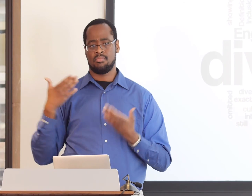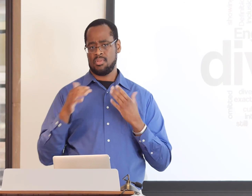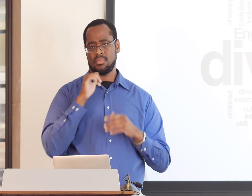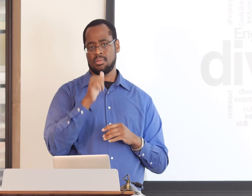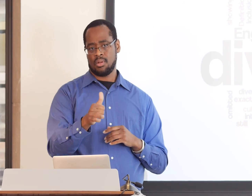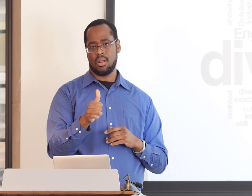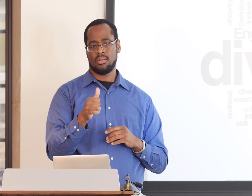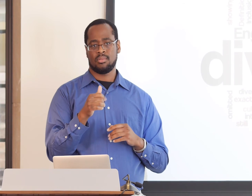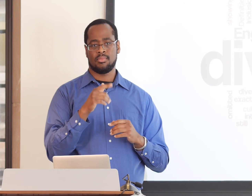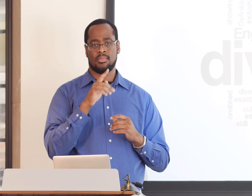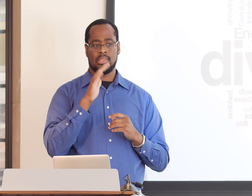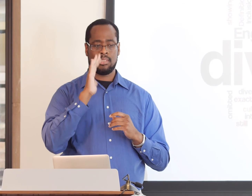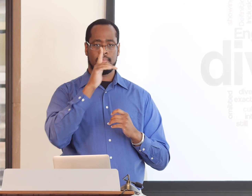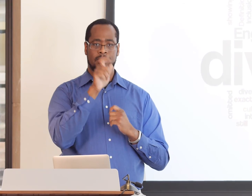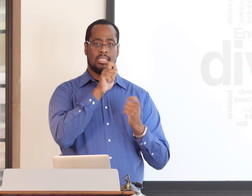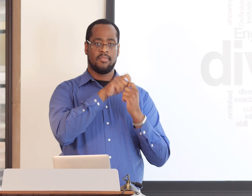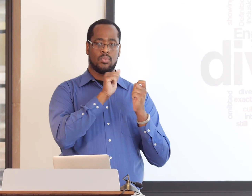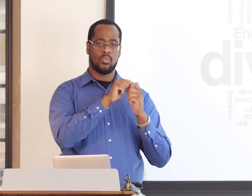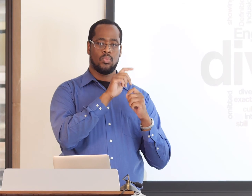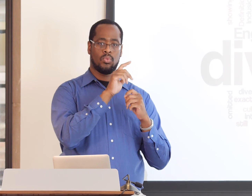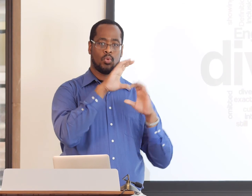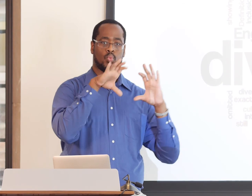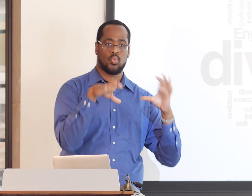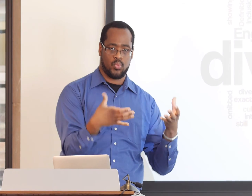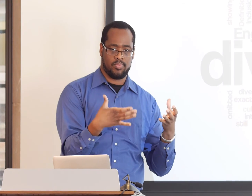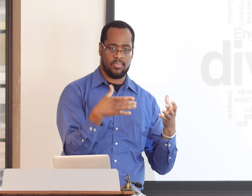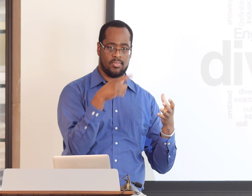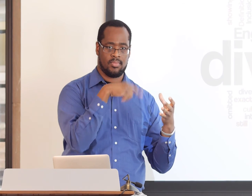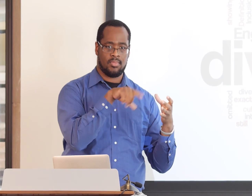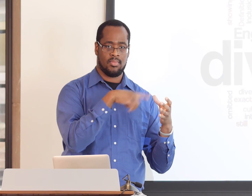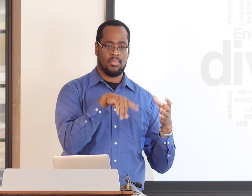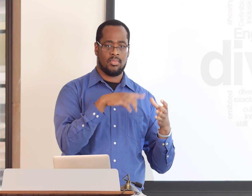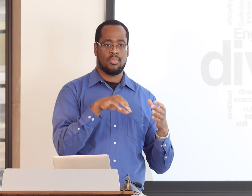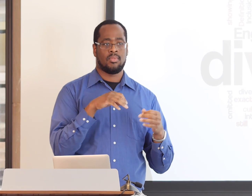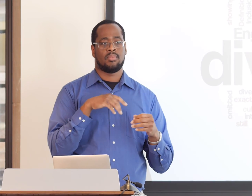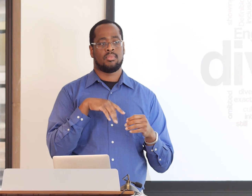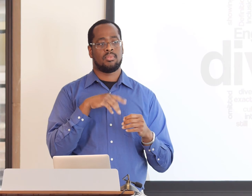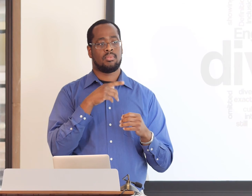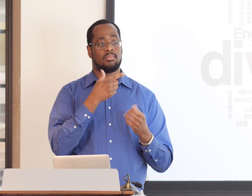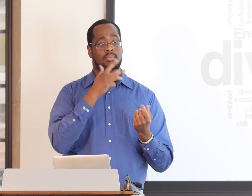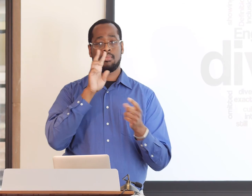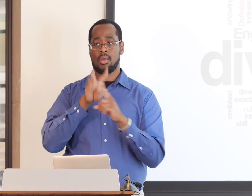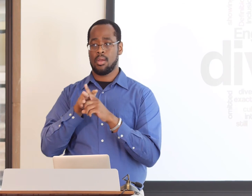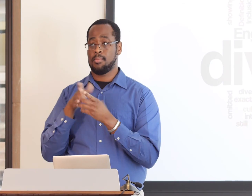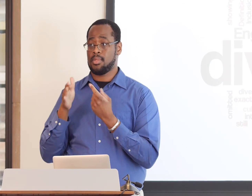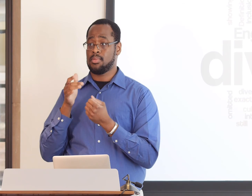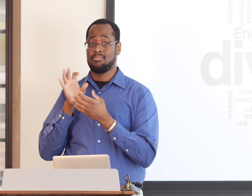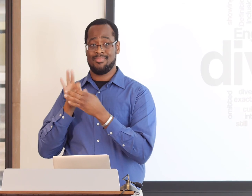that are White, and they might not be diverse and they don't represent the population of everyone.